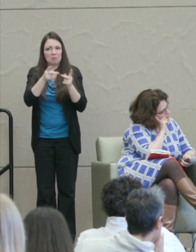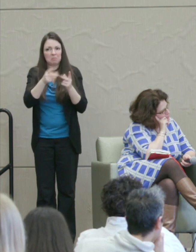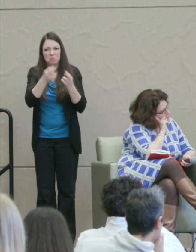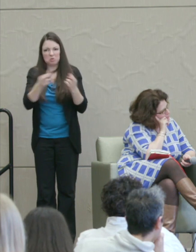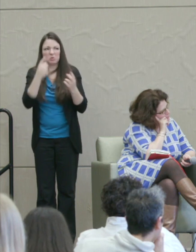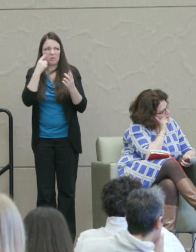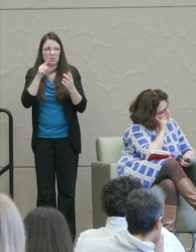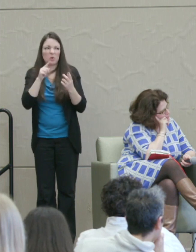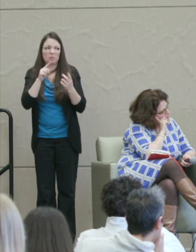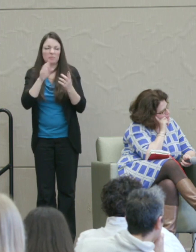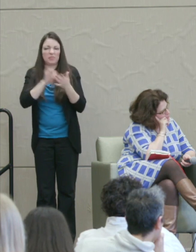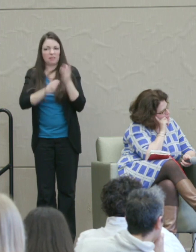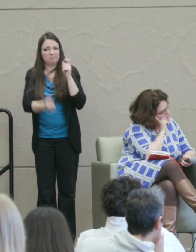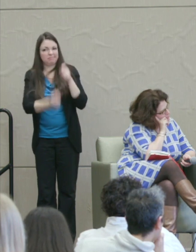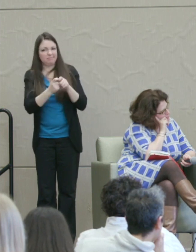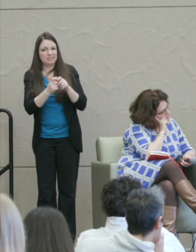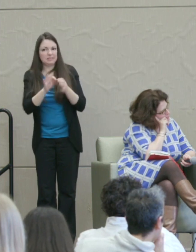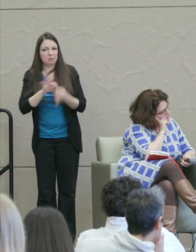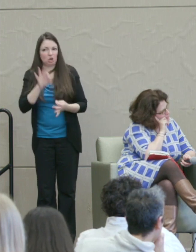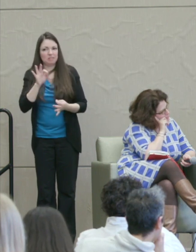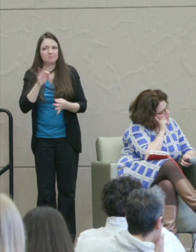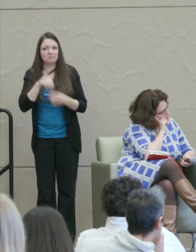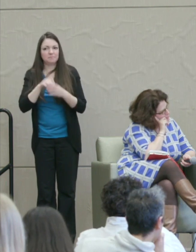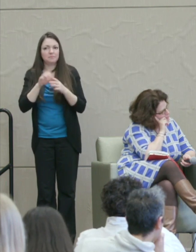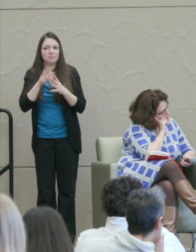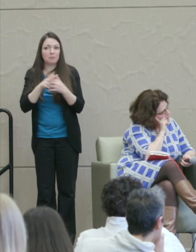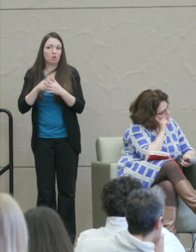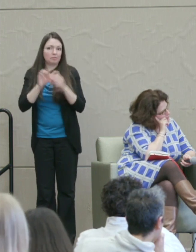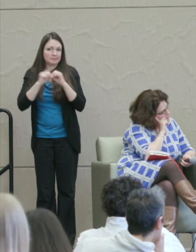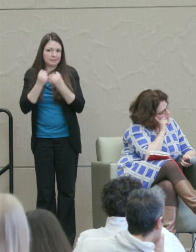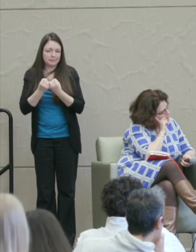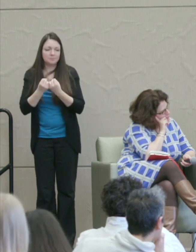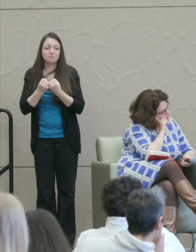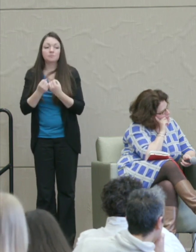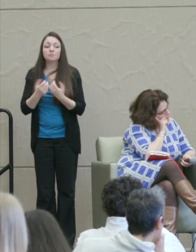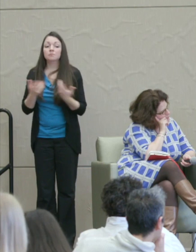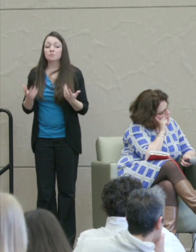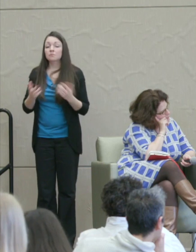Martha Nussbaum: So then what about the criminal justice system? How did it get there?